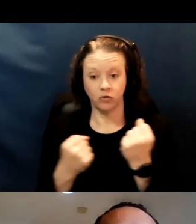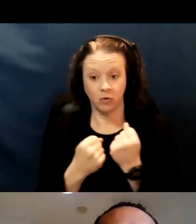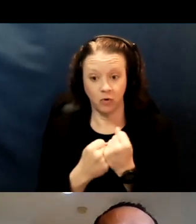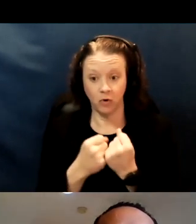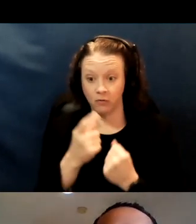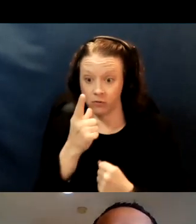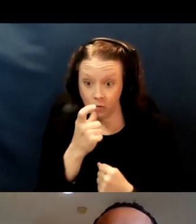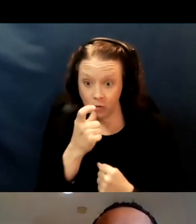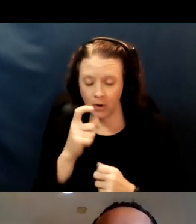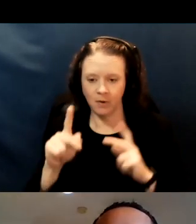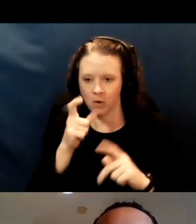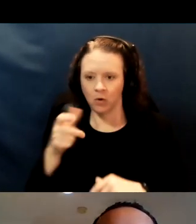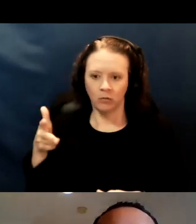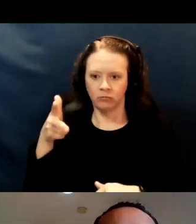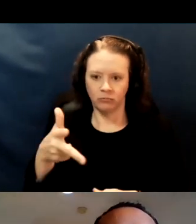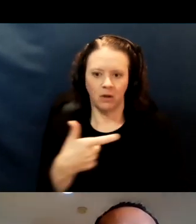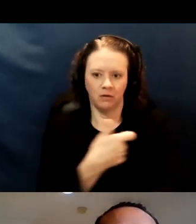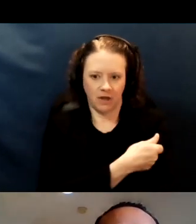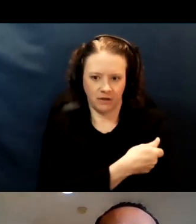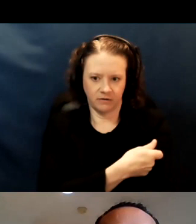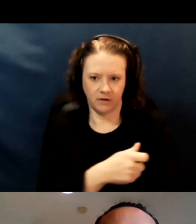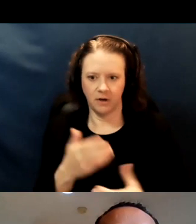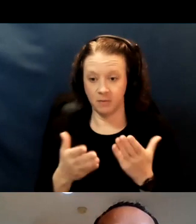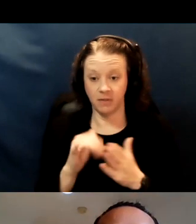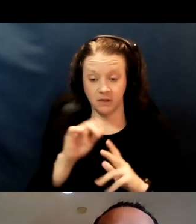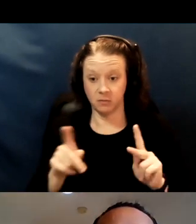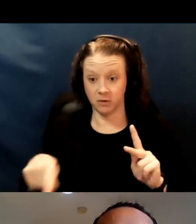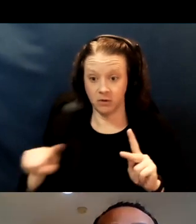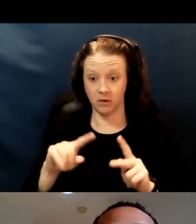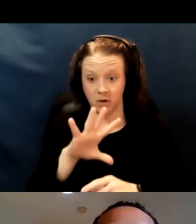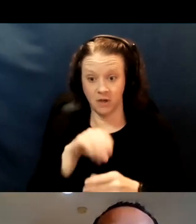These individuals may be in a group home type of setting,